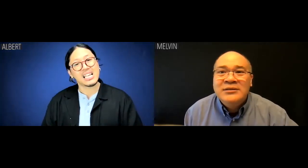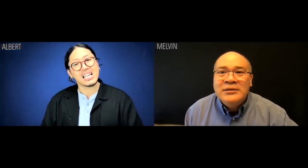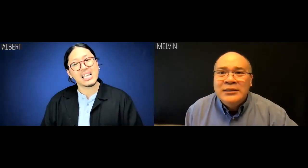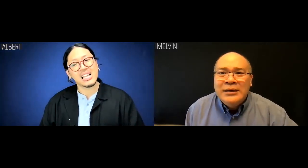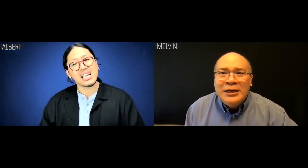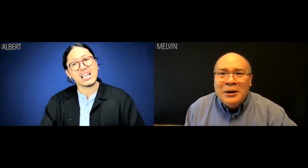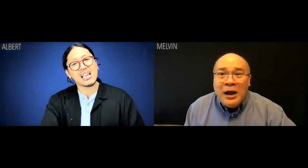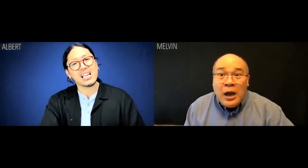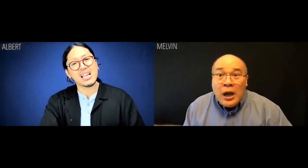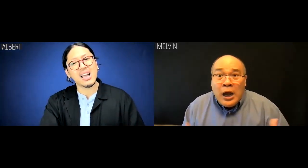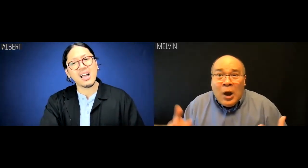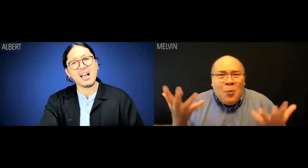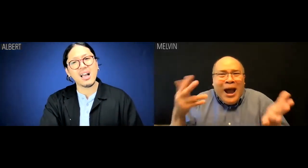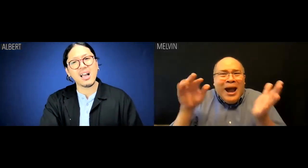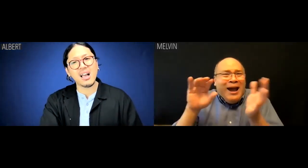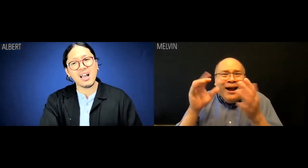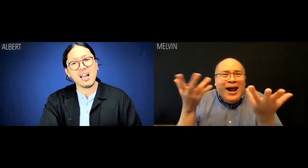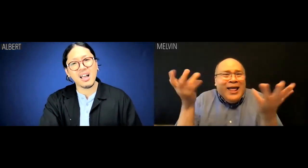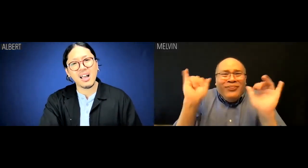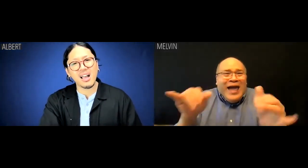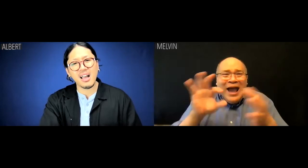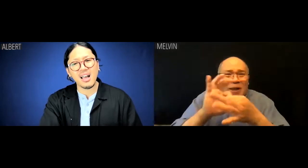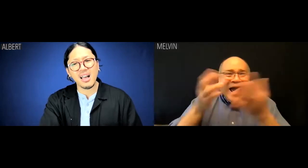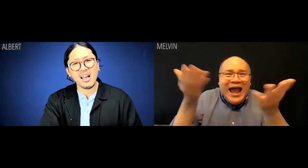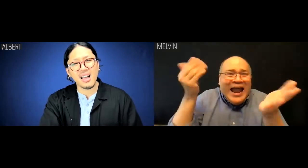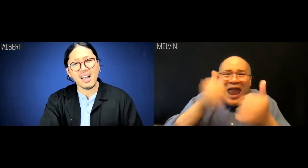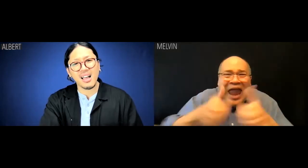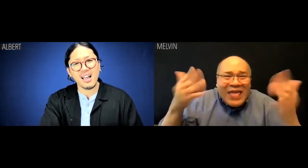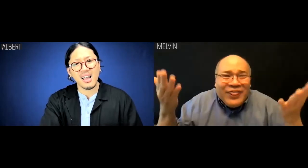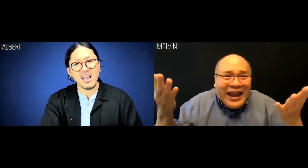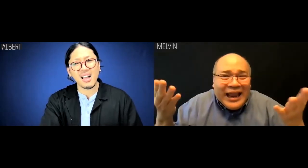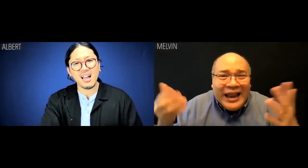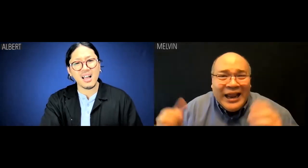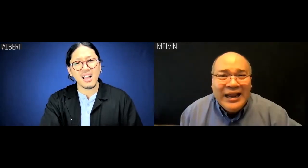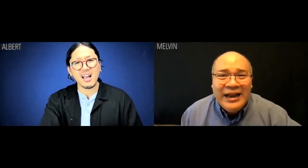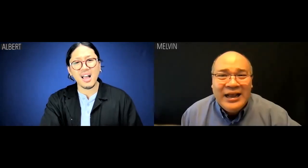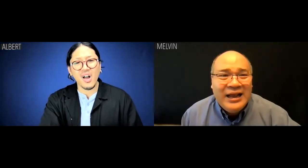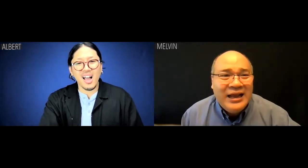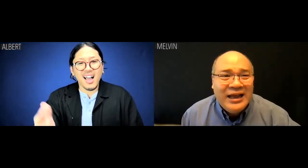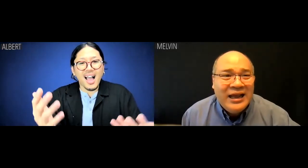Melvin: What does THAT have to do with anything?